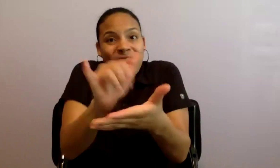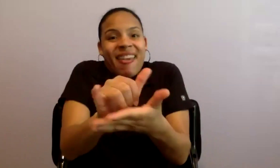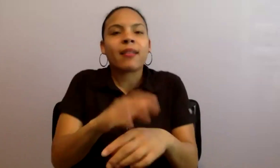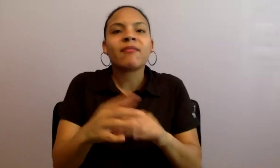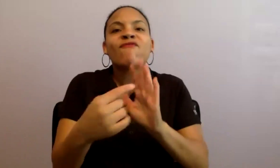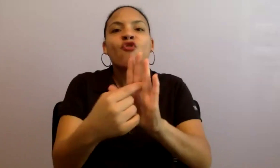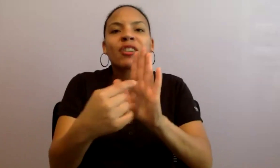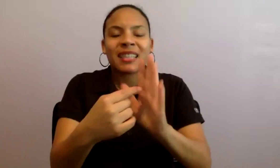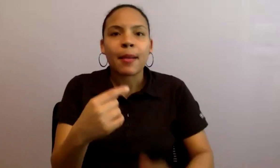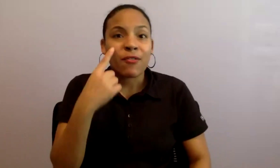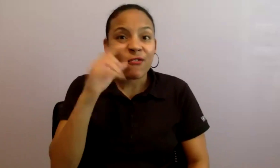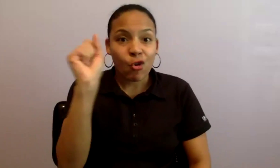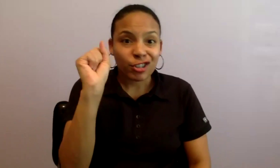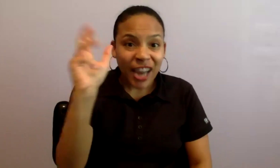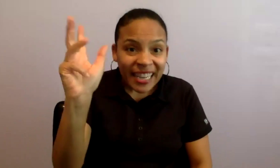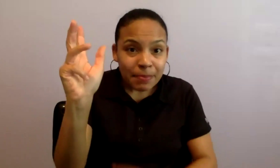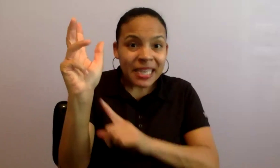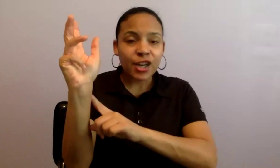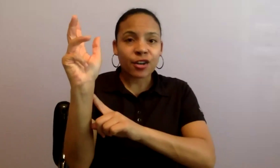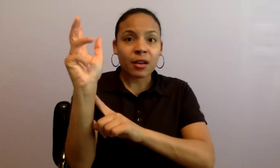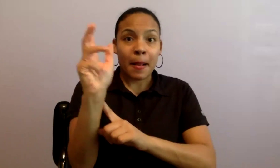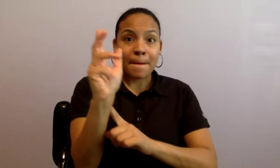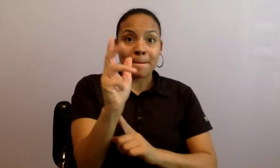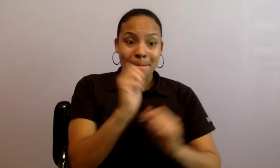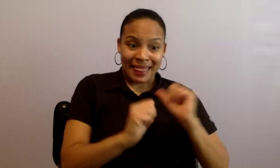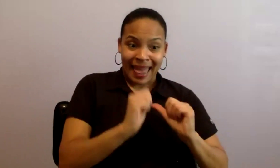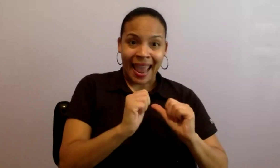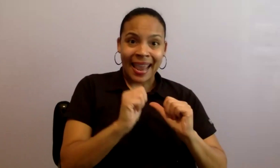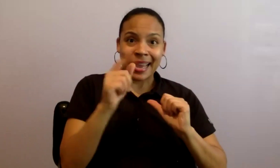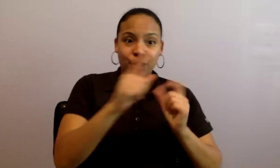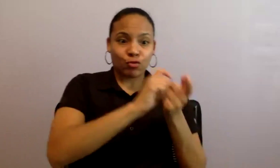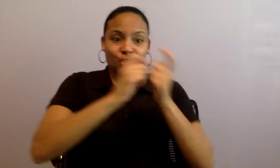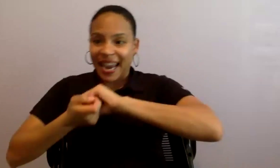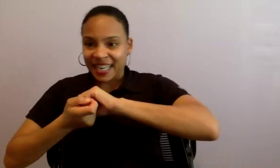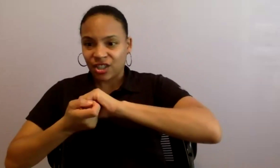that's generally not going to land as a new work. It's going to land as an adaptation, right. And